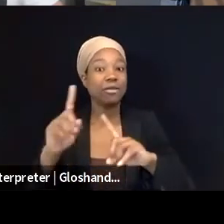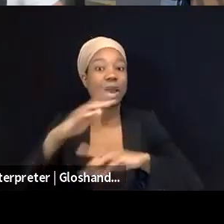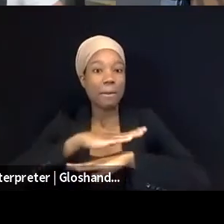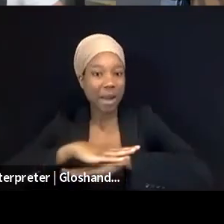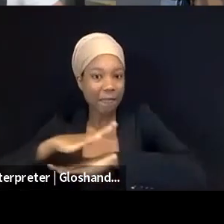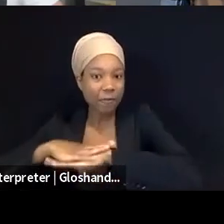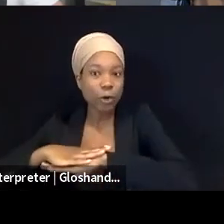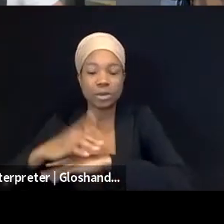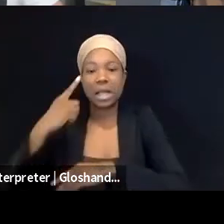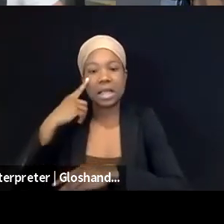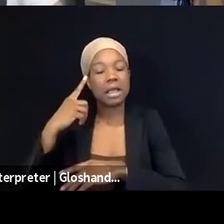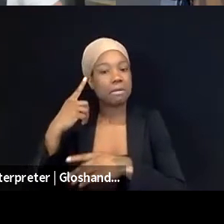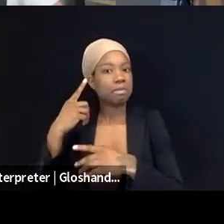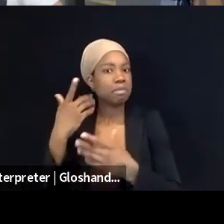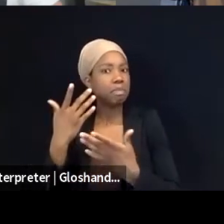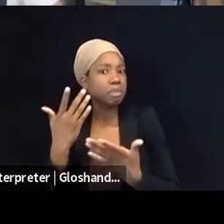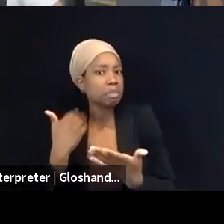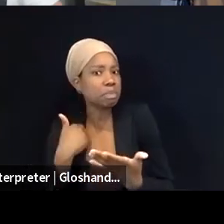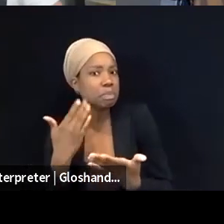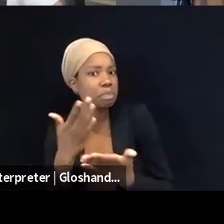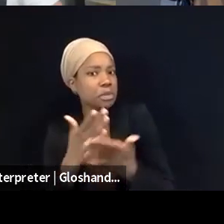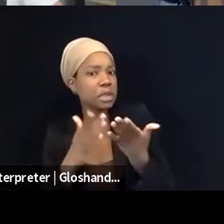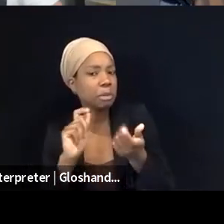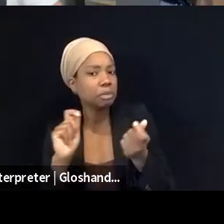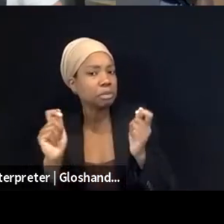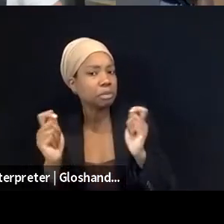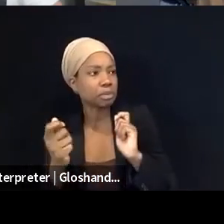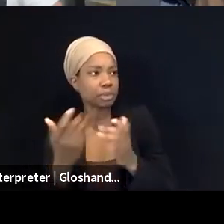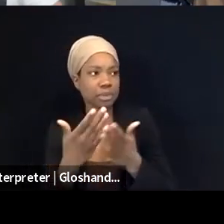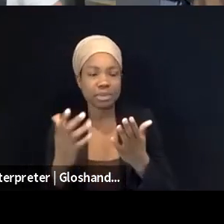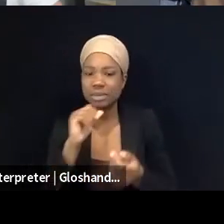I mean, things are not the same as they were in 2015 and 14,